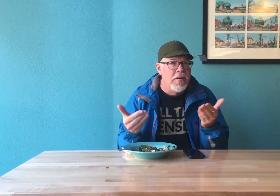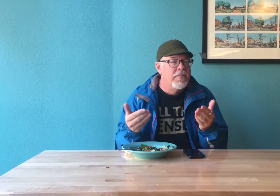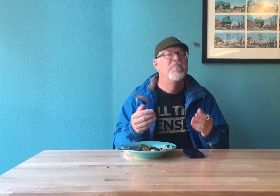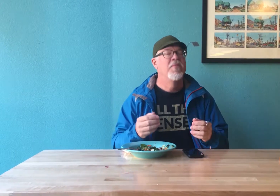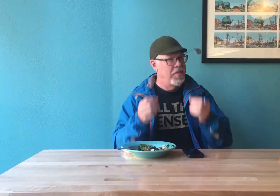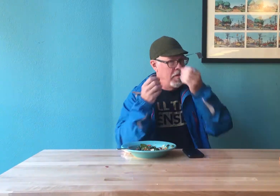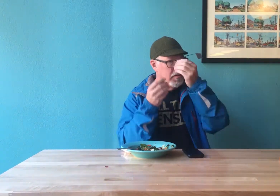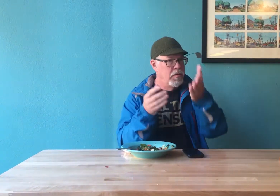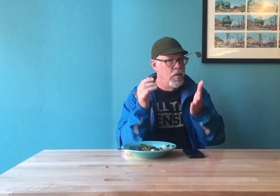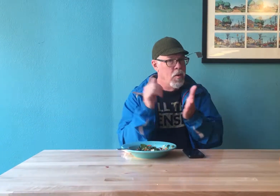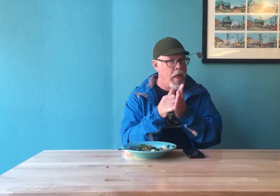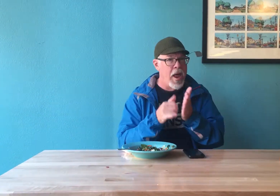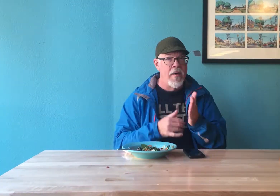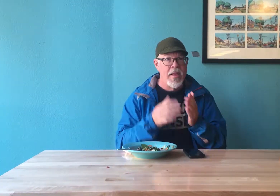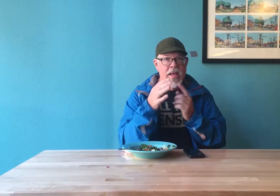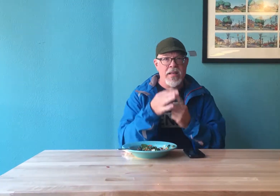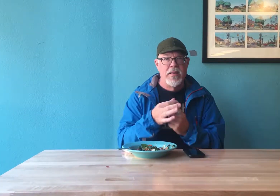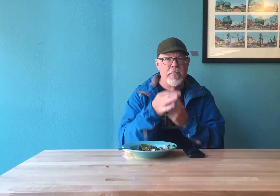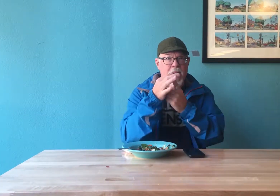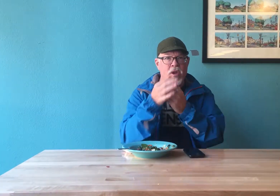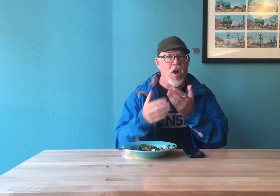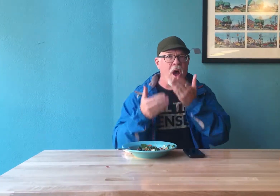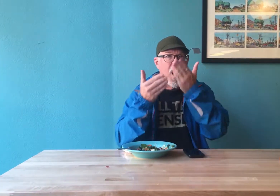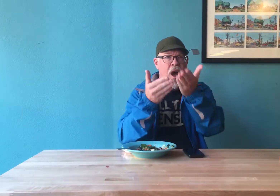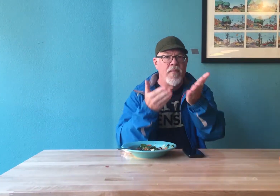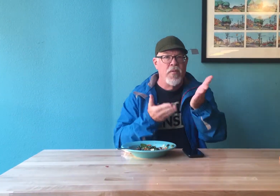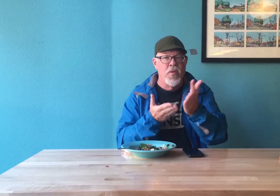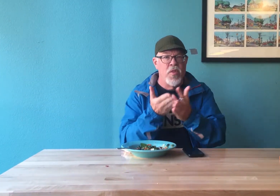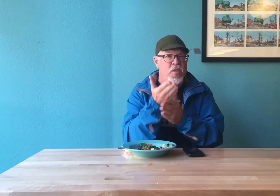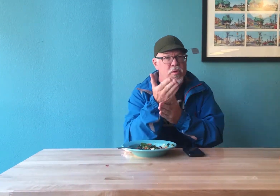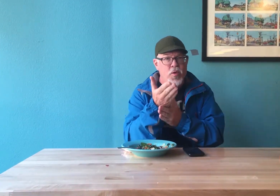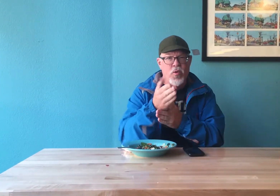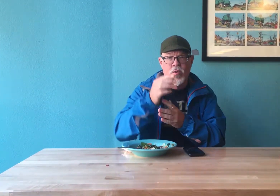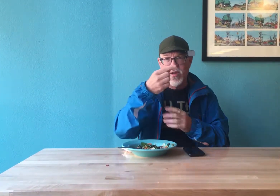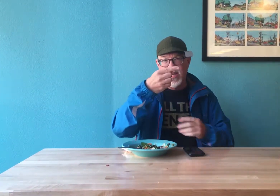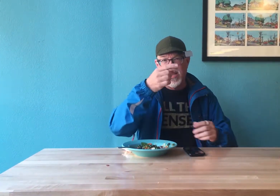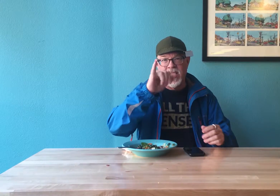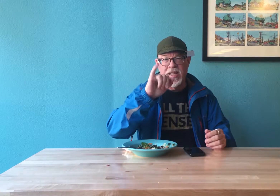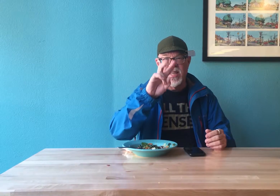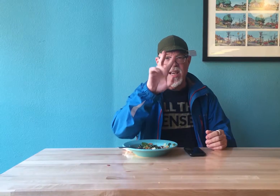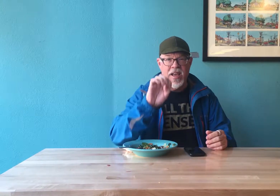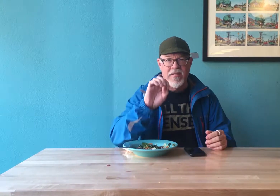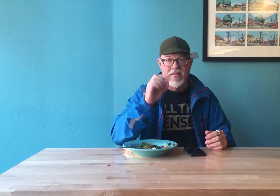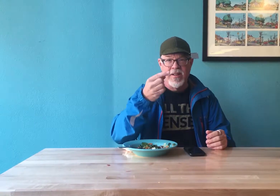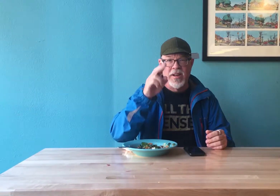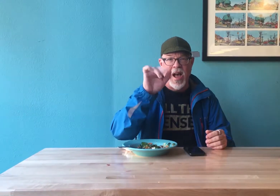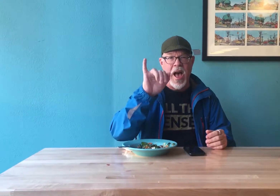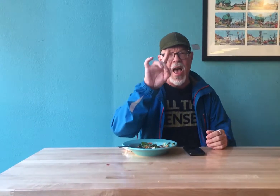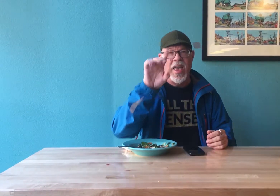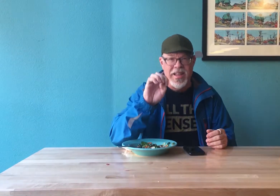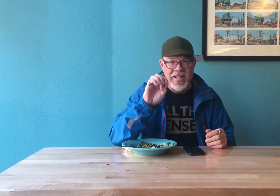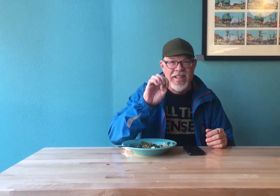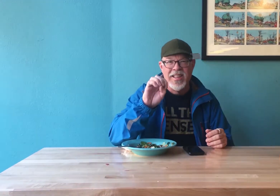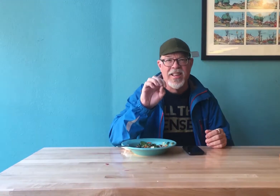I want to let you know that there is a special offer Through Give!Guide